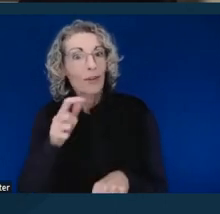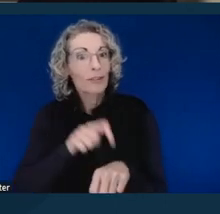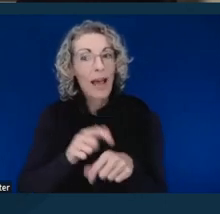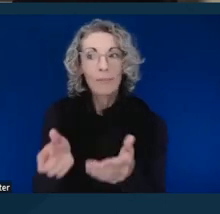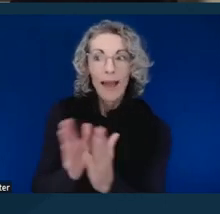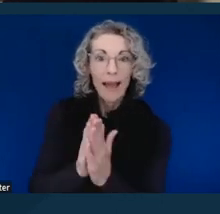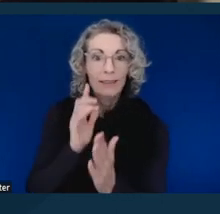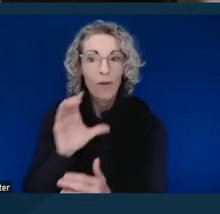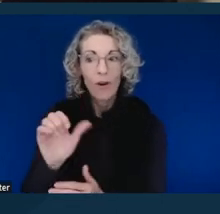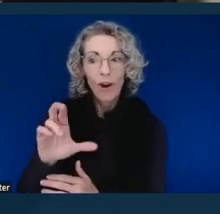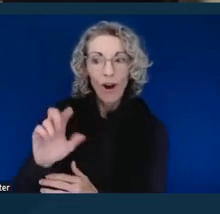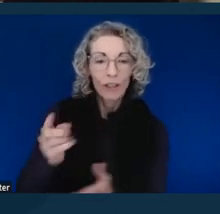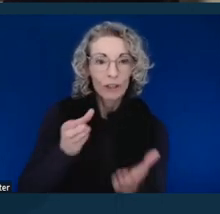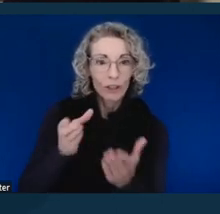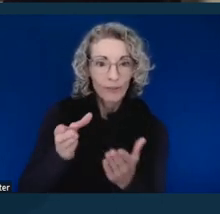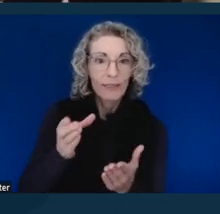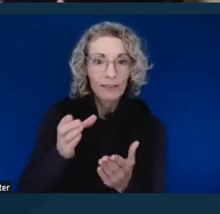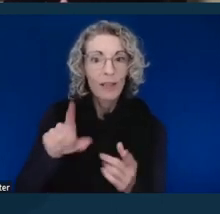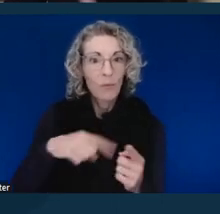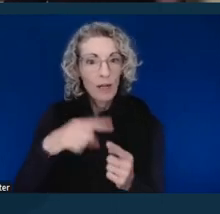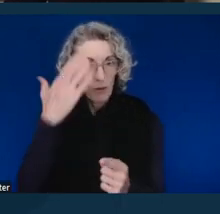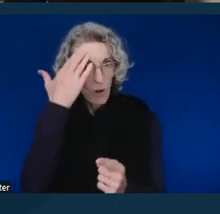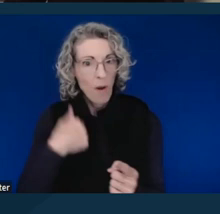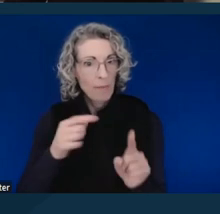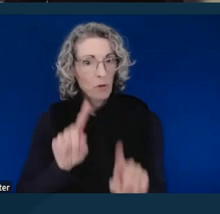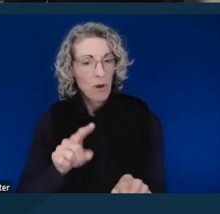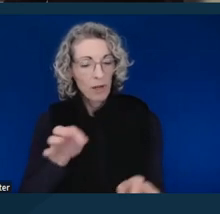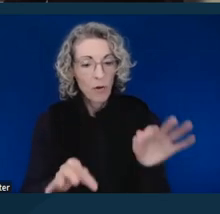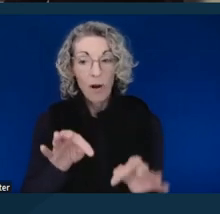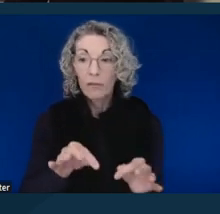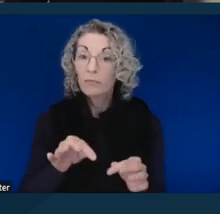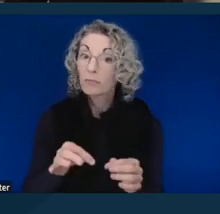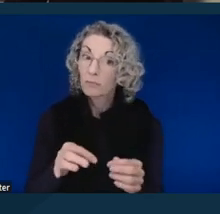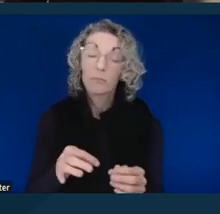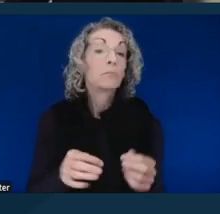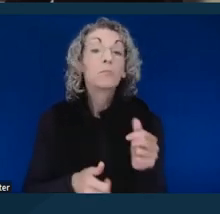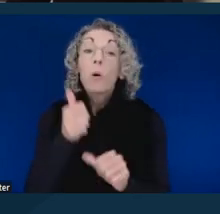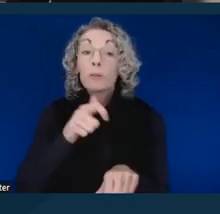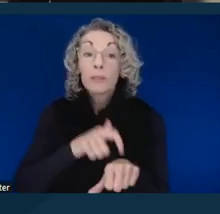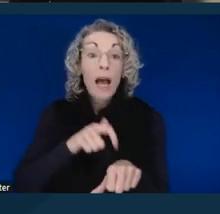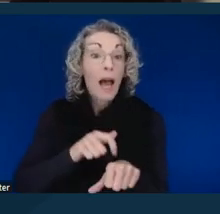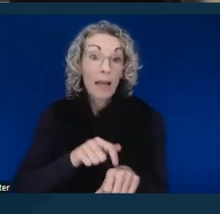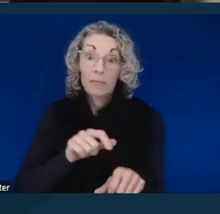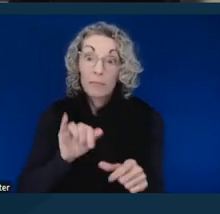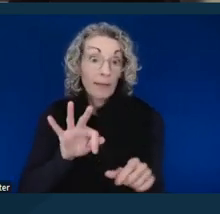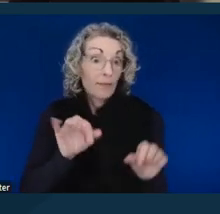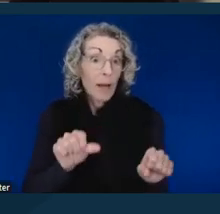when I knew I was heading to court. And for the greatest extent possible, I would request them as soon as I knew I was going.